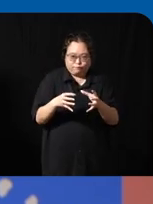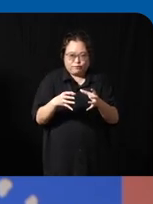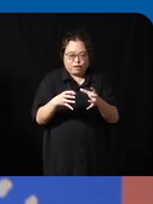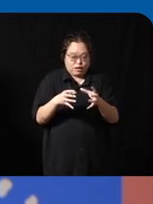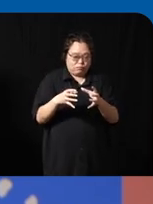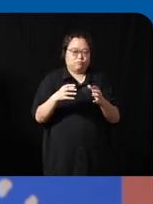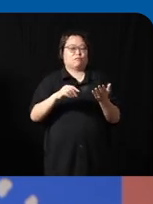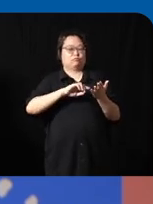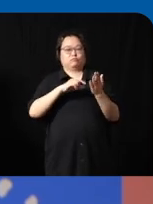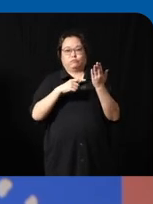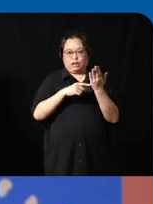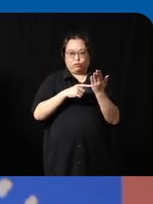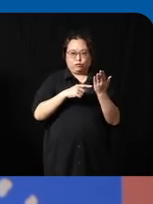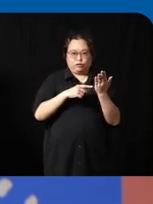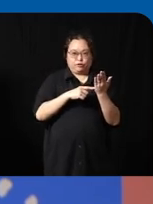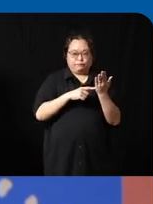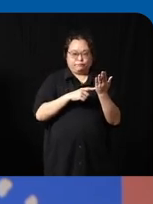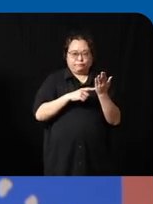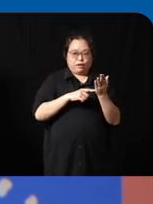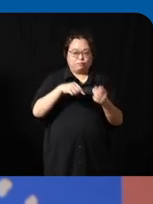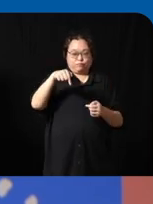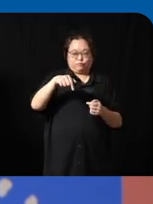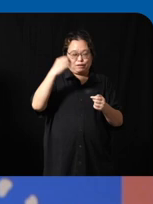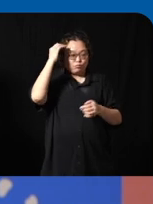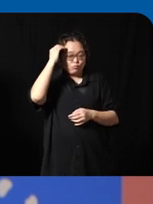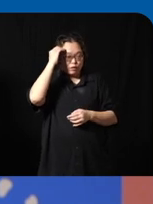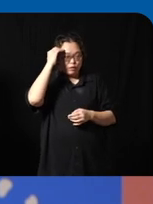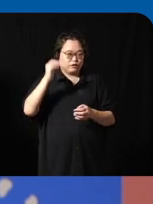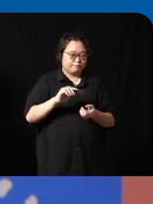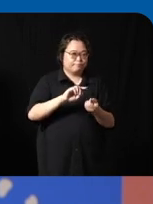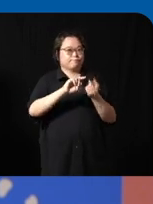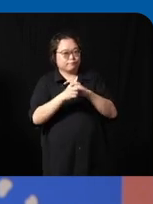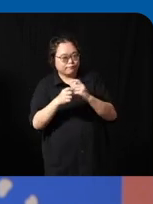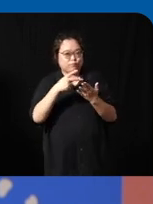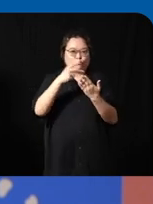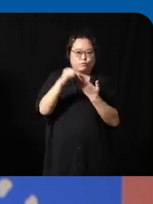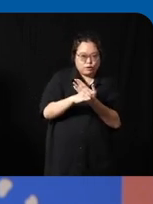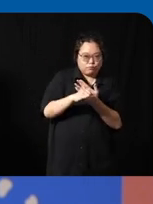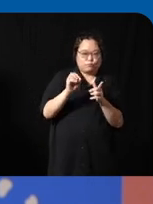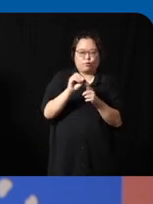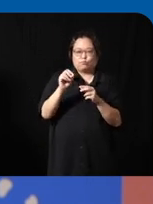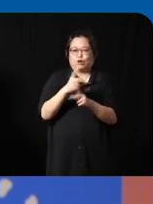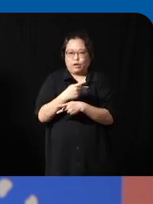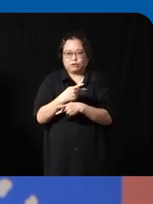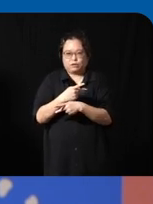transfer from knowledge into some um projects or into some products and make this uh happen